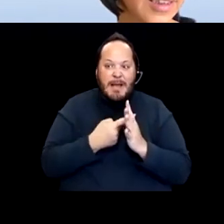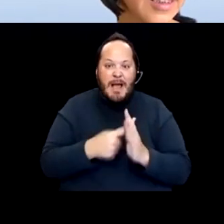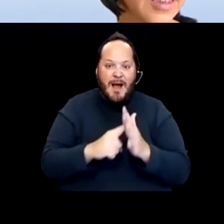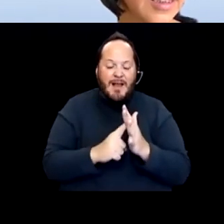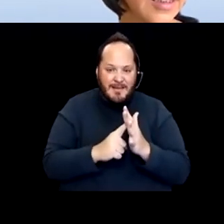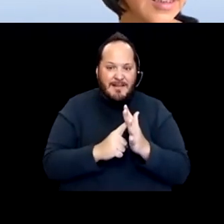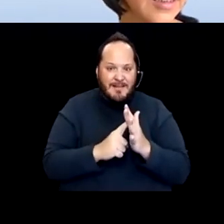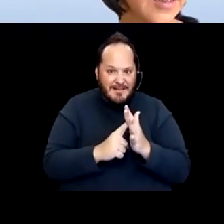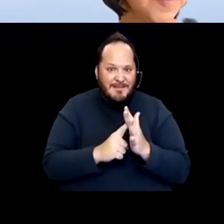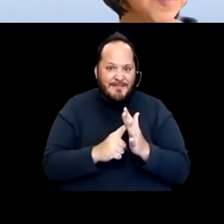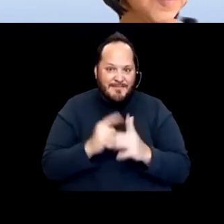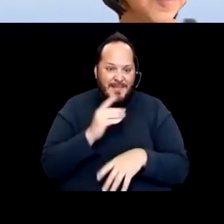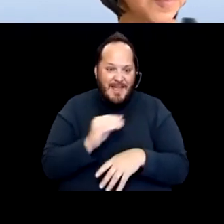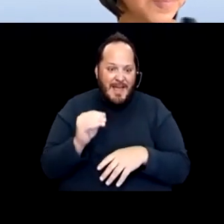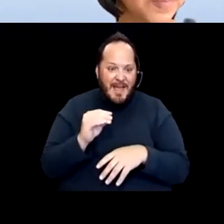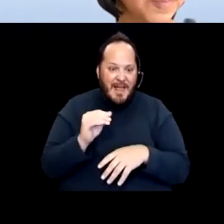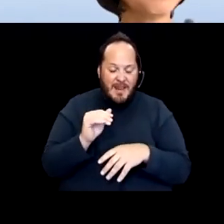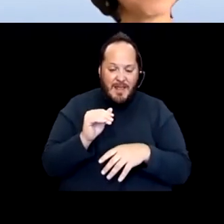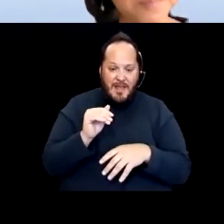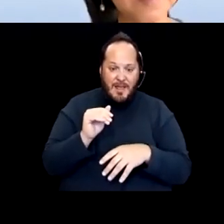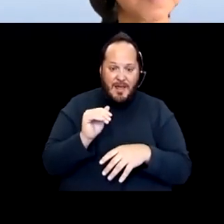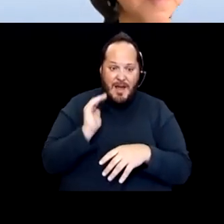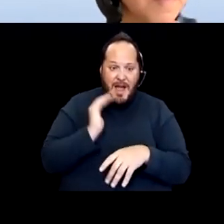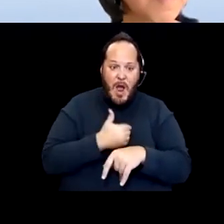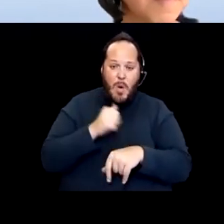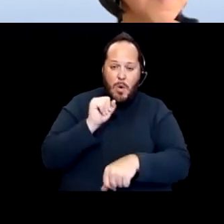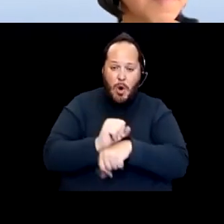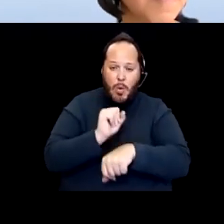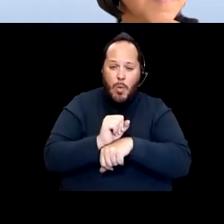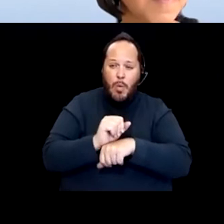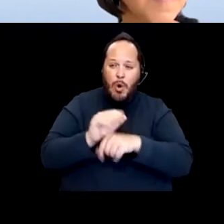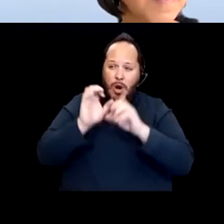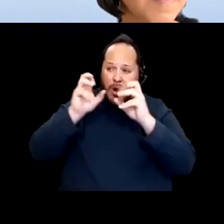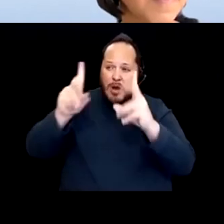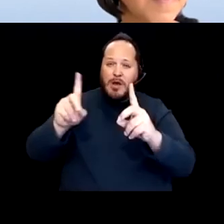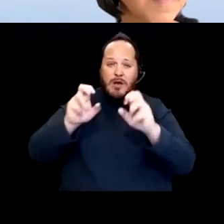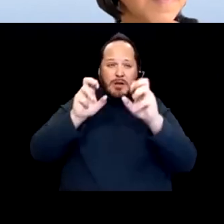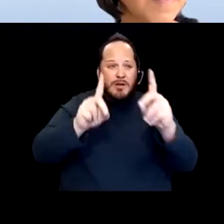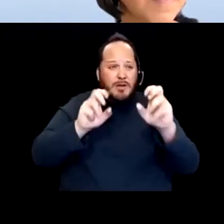in the world of hesitancy is so real. And the individuals with disabilities